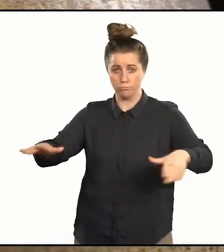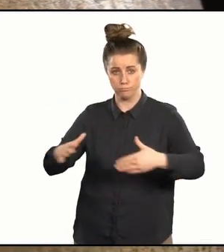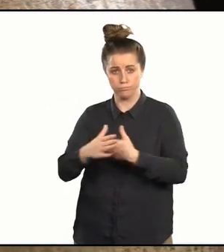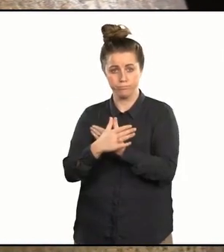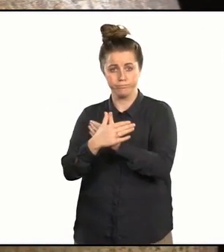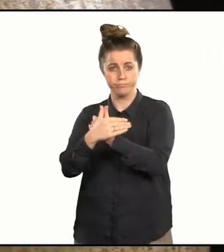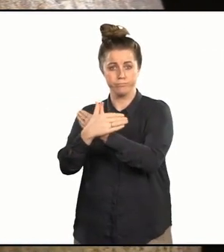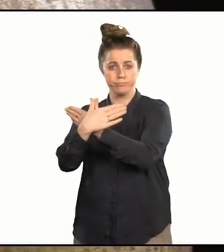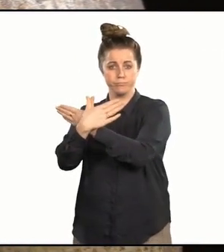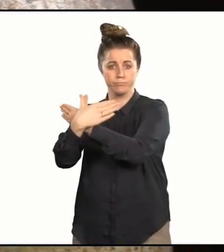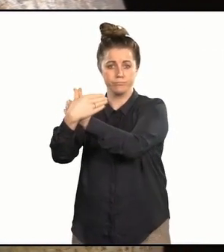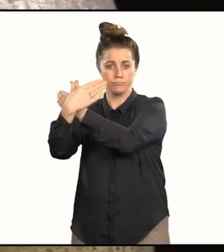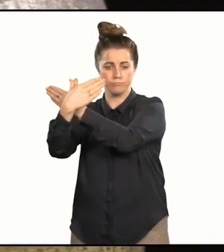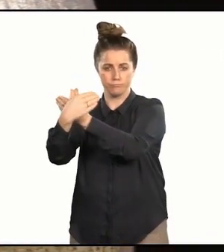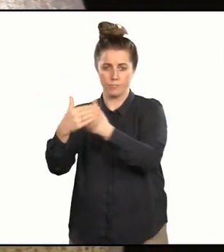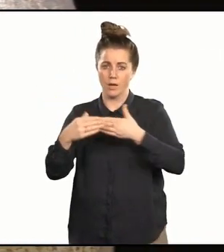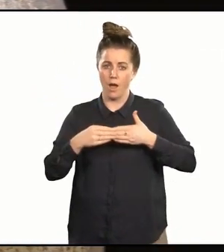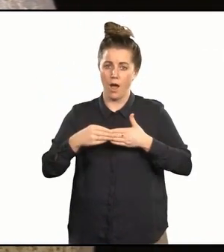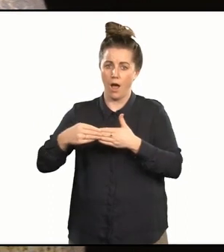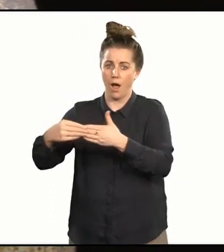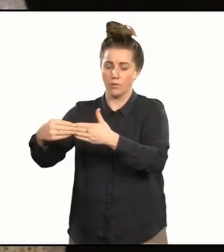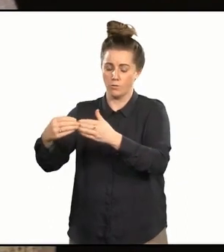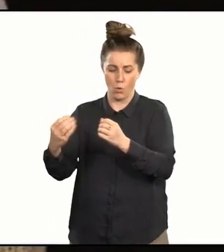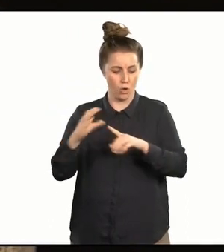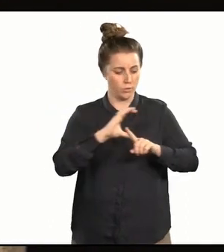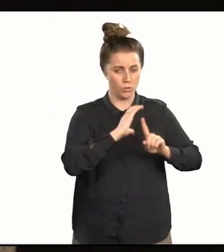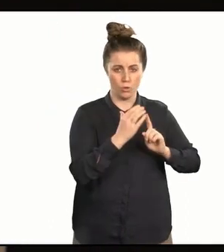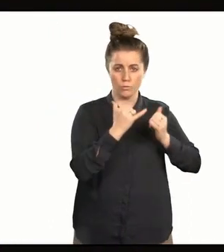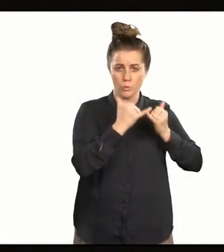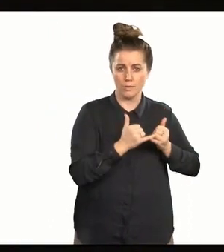This bird is a true guardian for many cultures of the Southern Hemisphere.